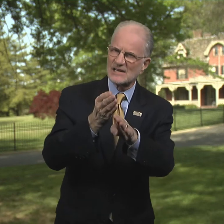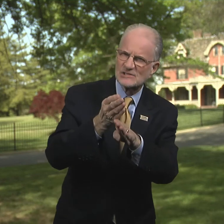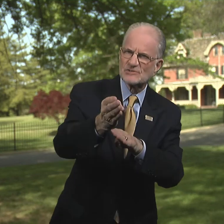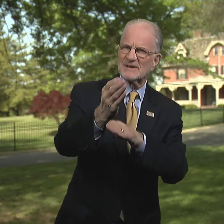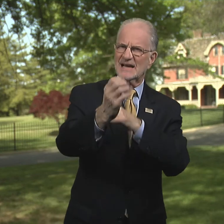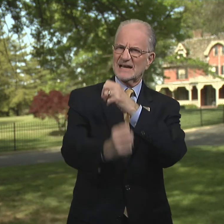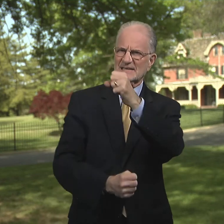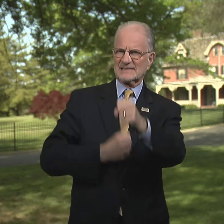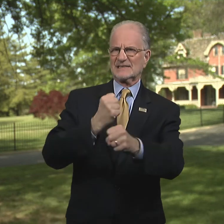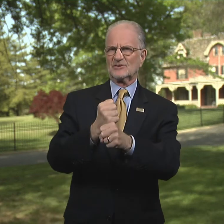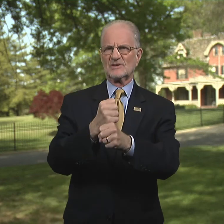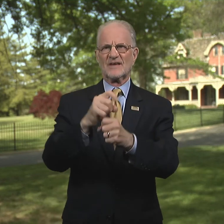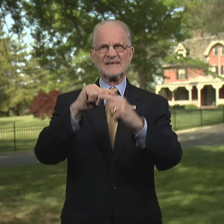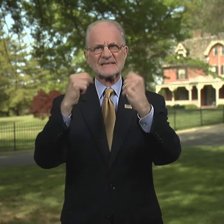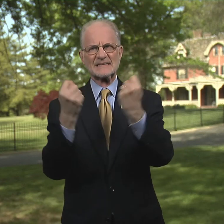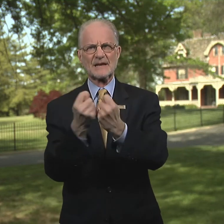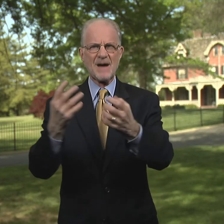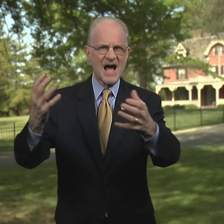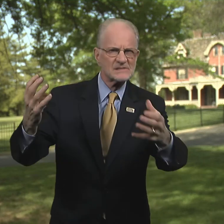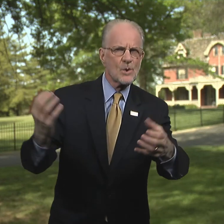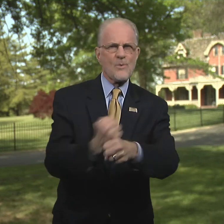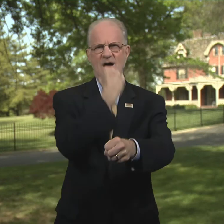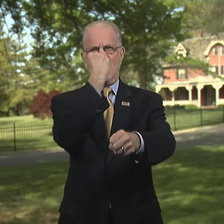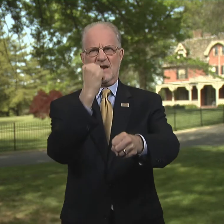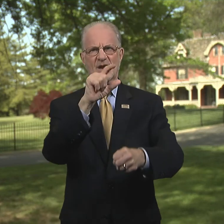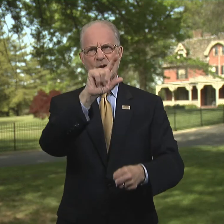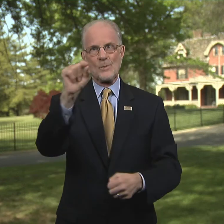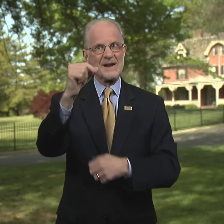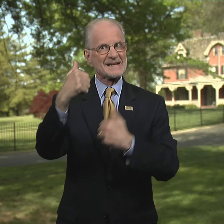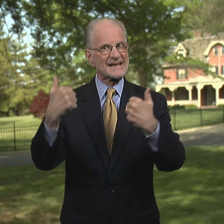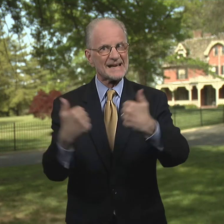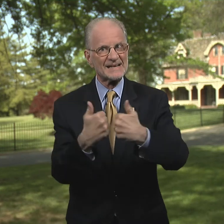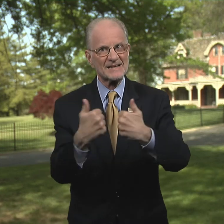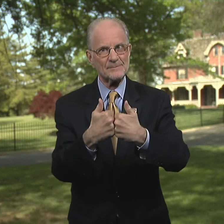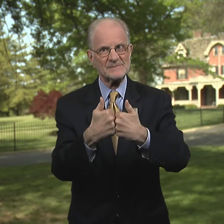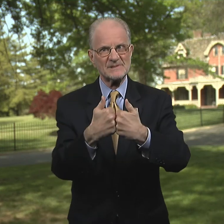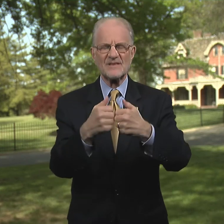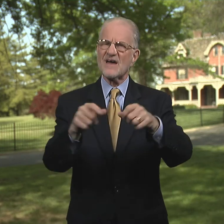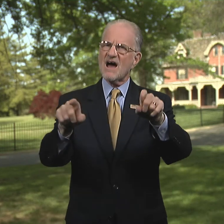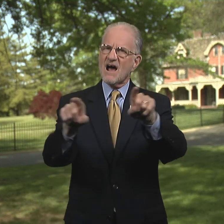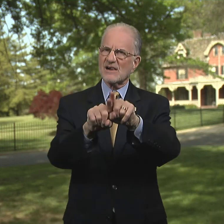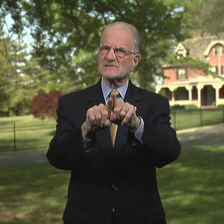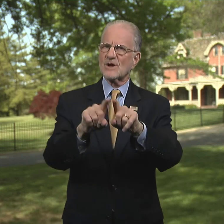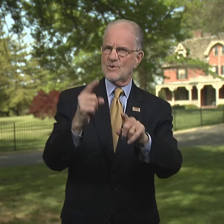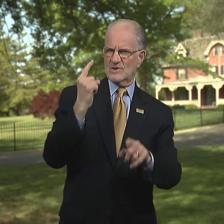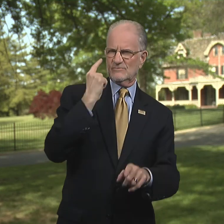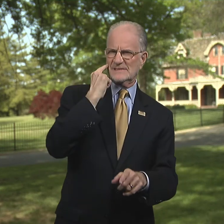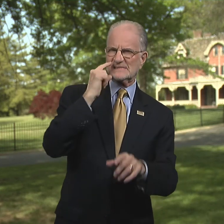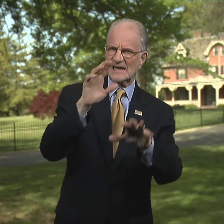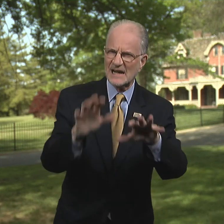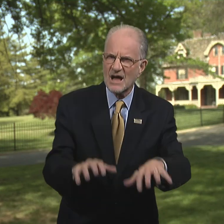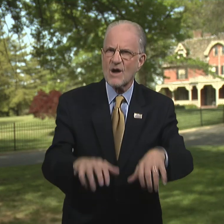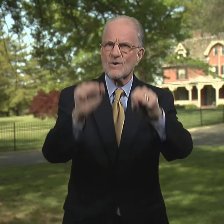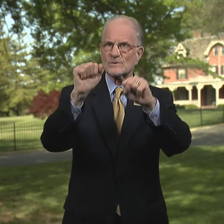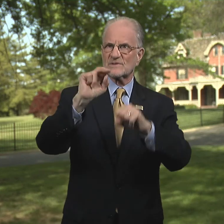This is the second straight season the team has won 20 games. They also recently hosted